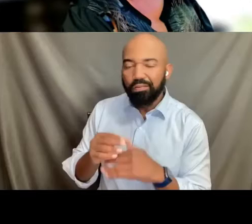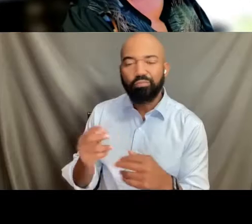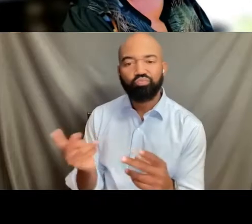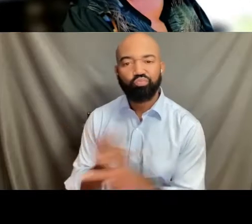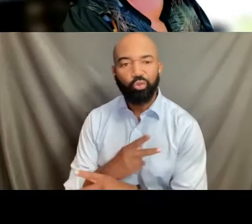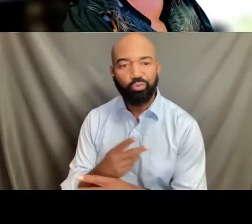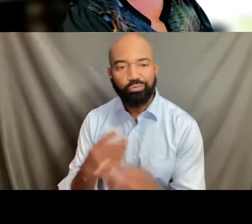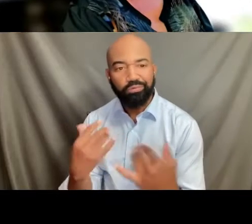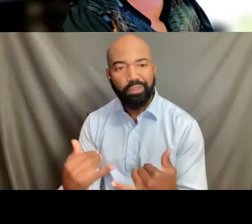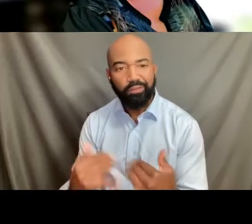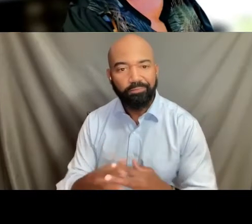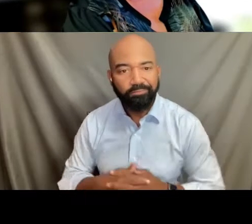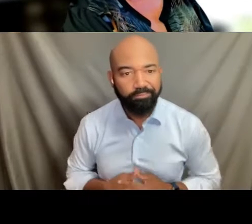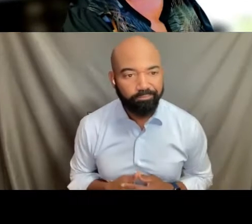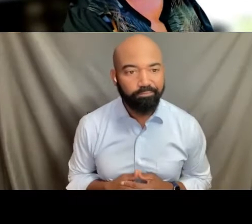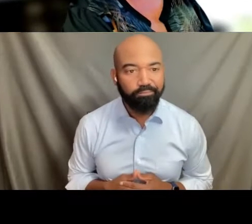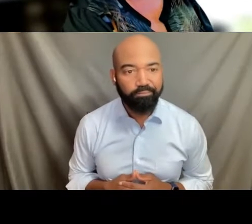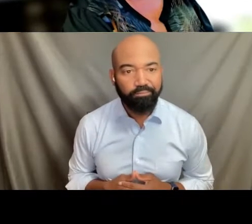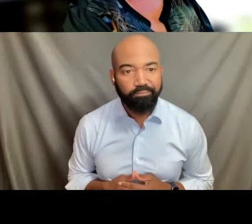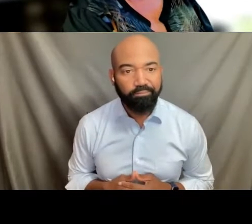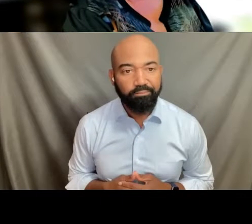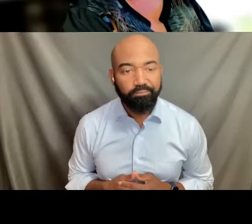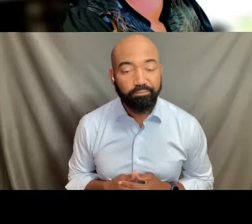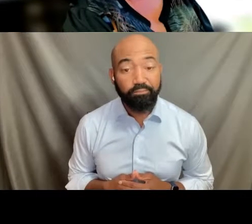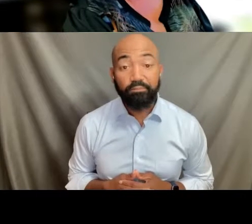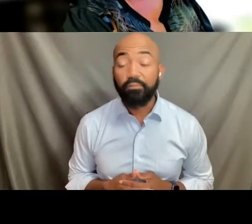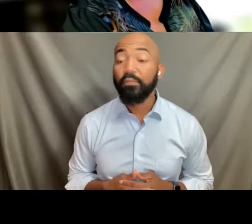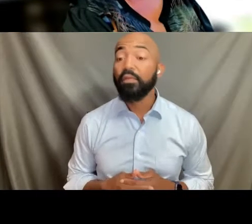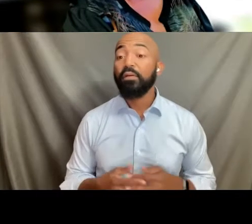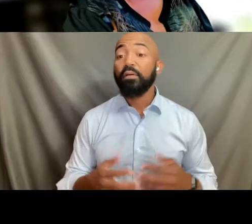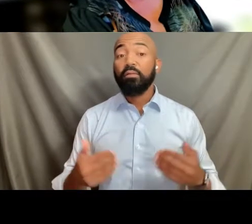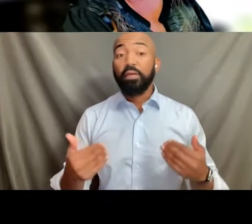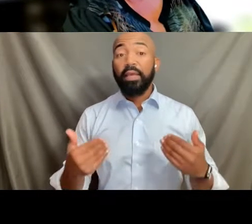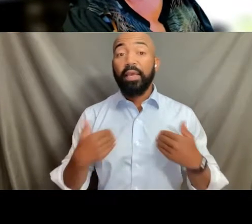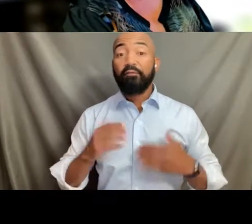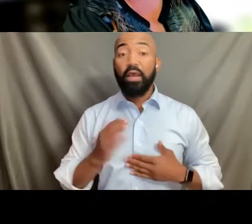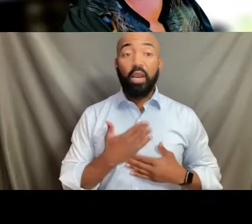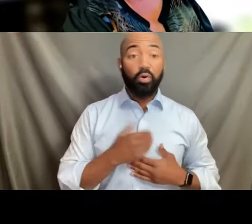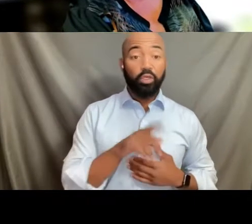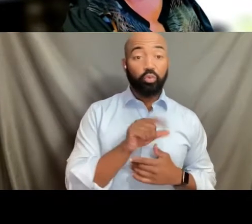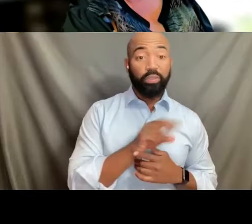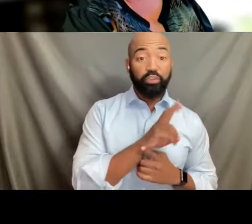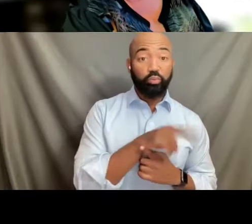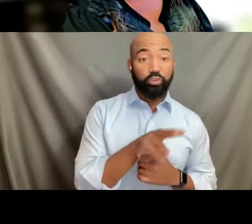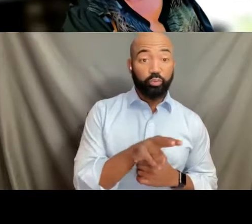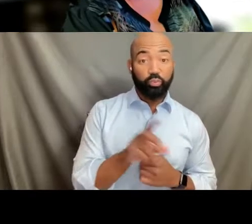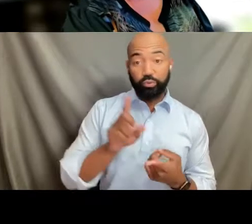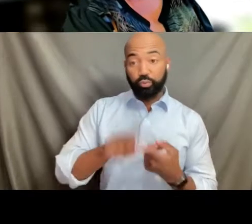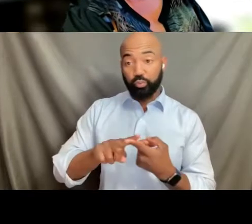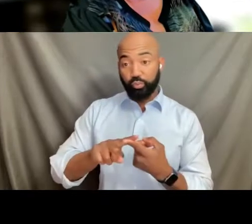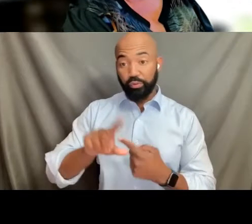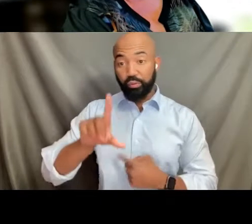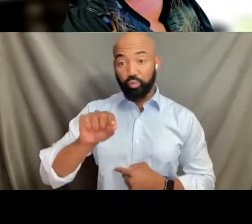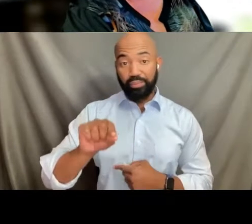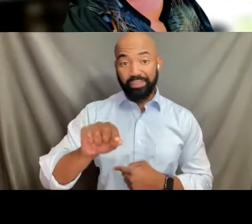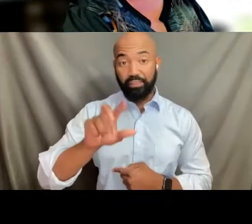For that reason, we have focused our 2022 to 2023 WiTeach goal